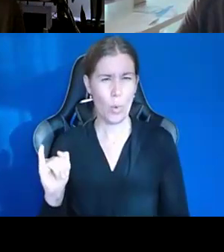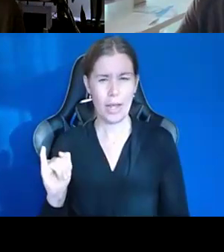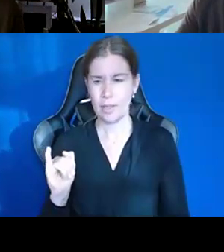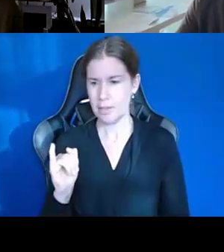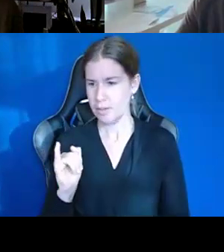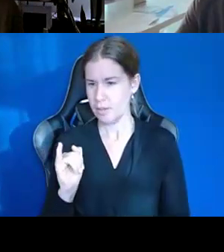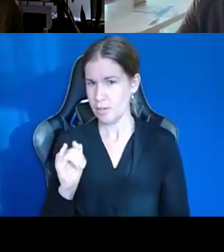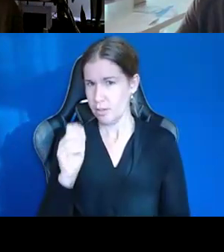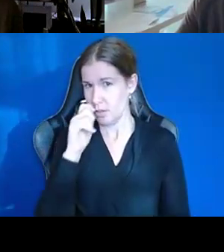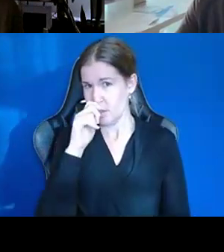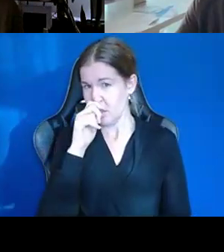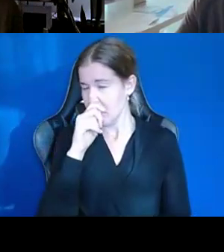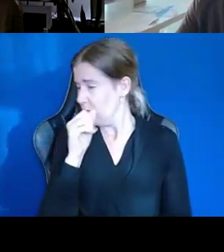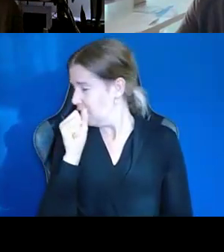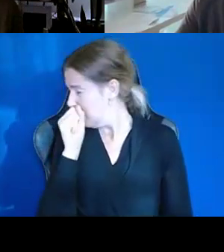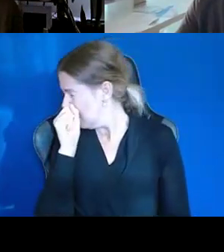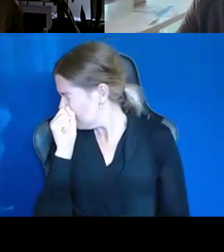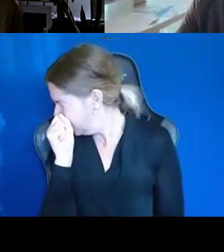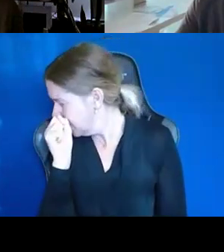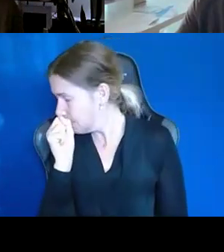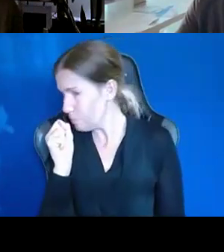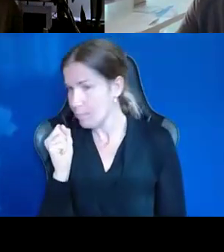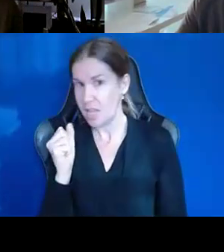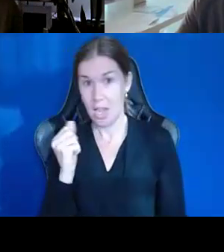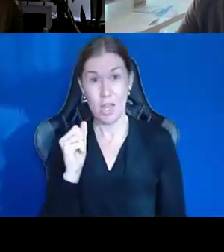I am not going to lie, it's a very confusing system.